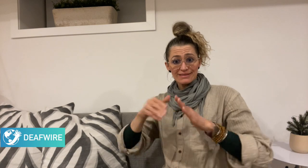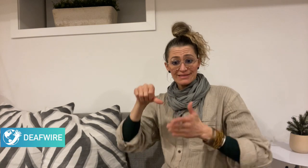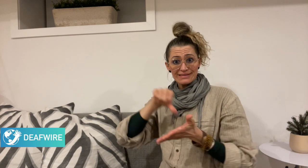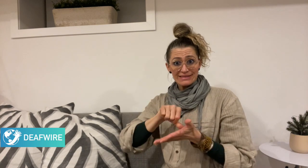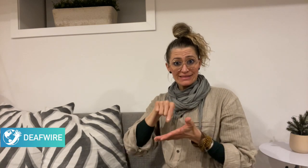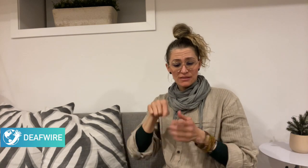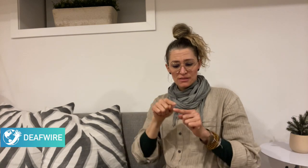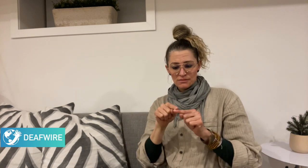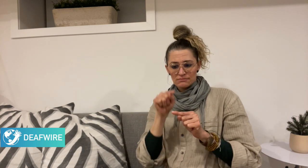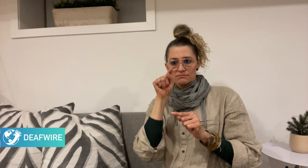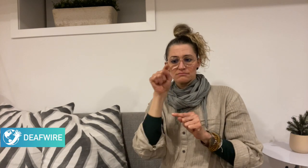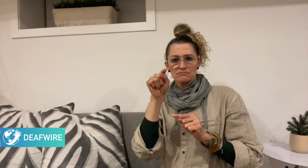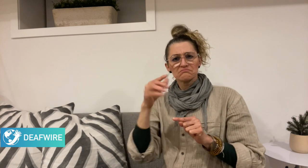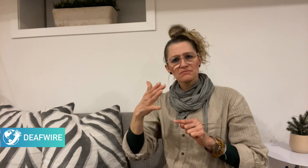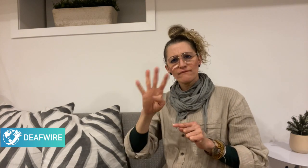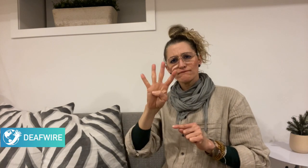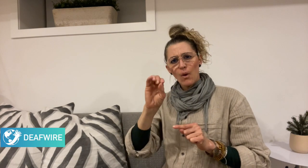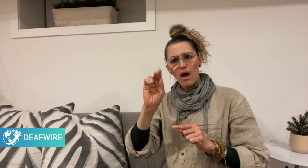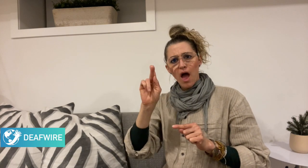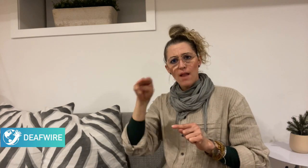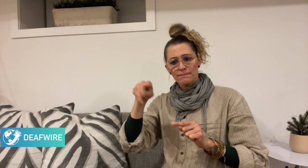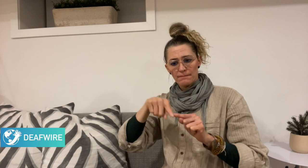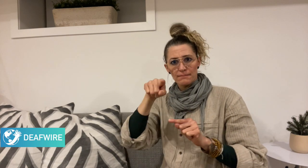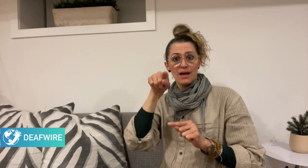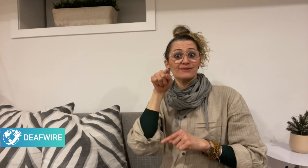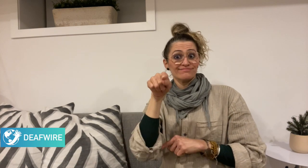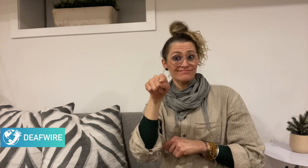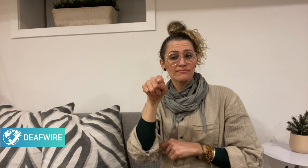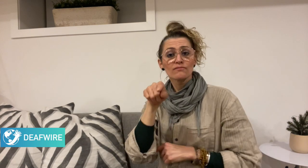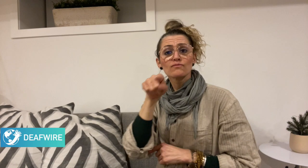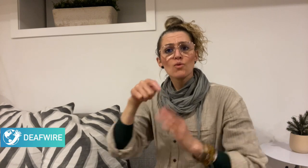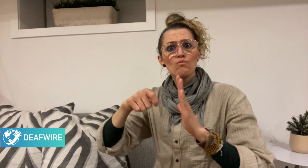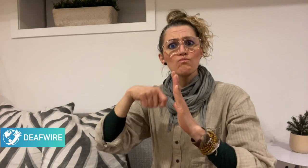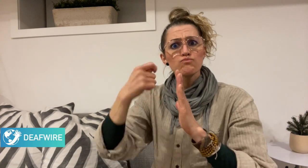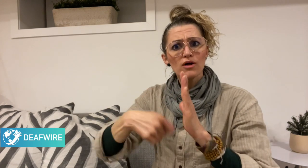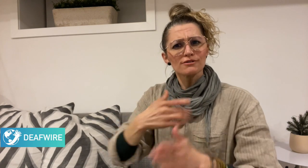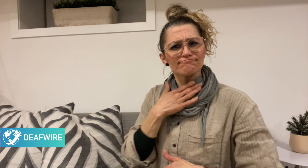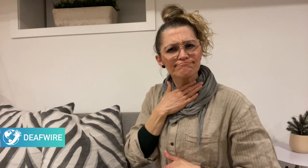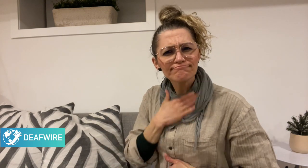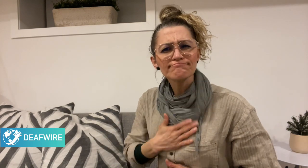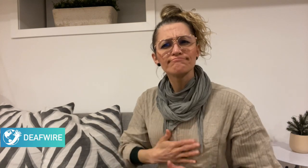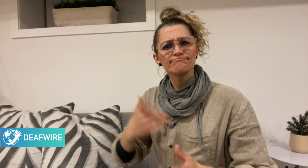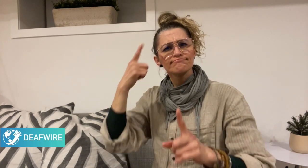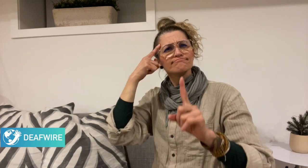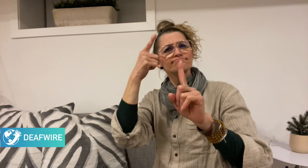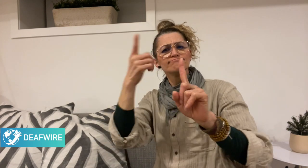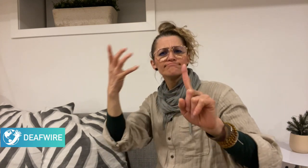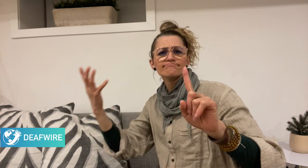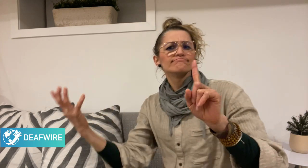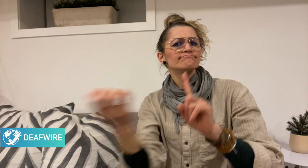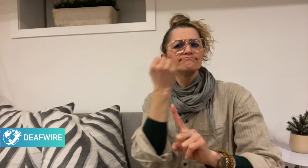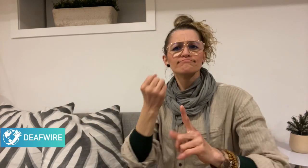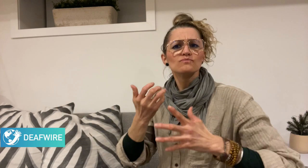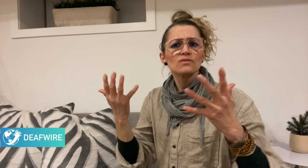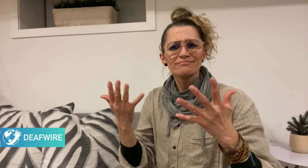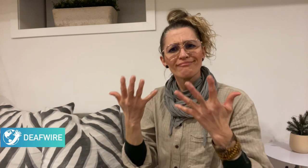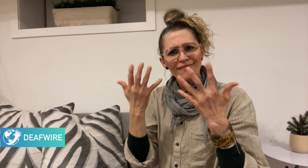The goal of this project is to reduce isolation among local